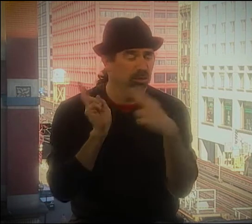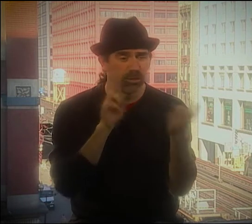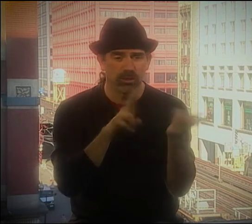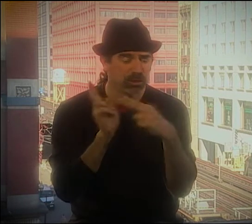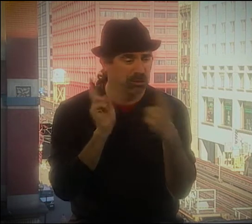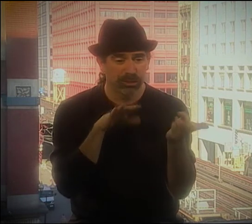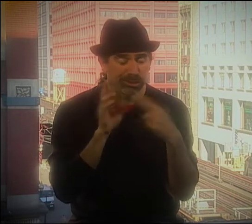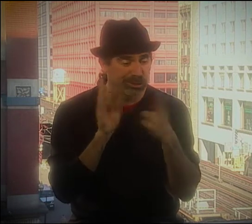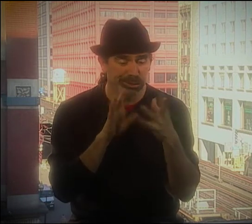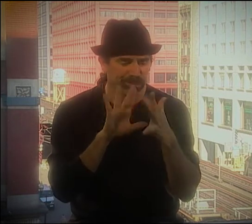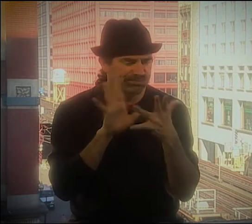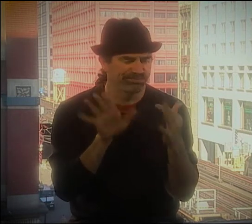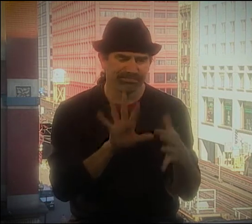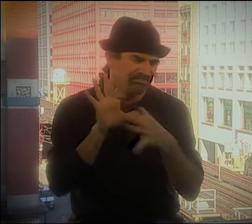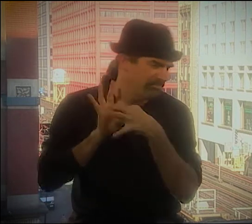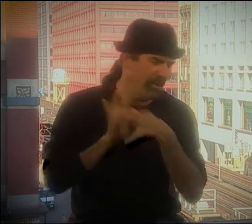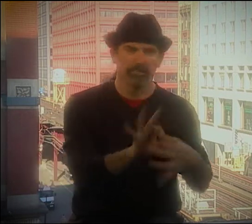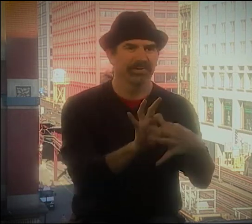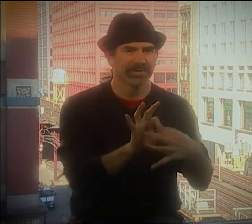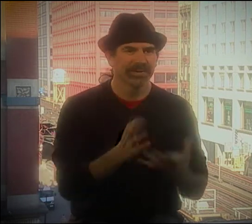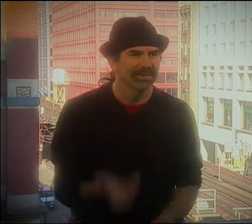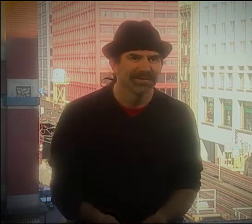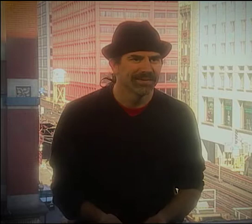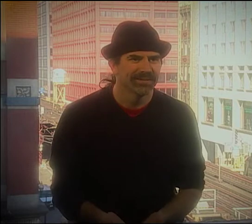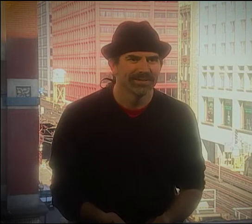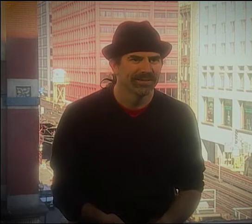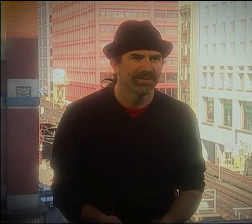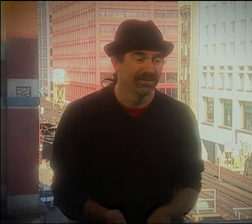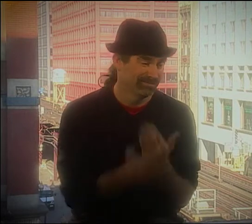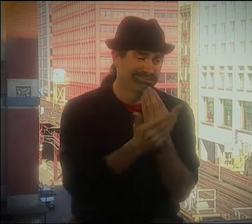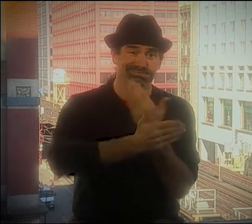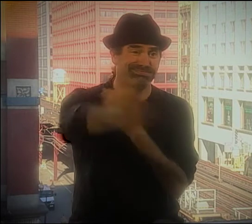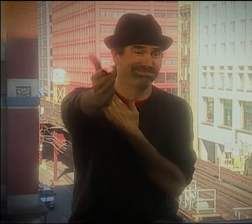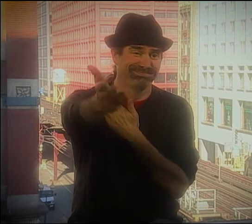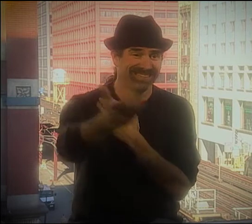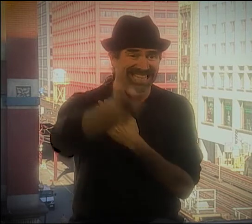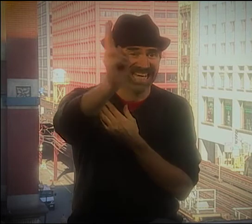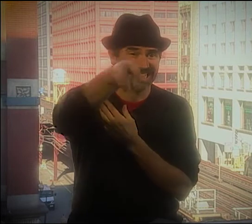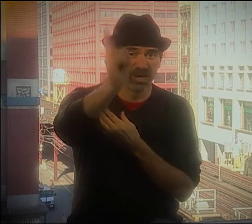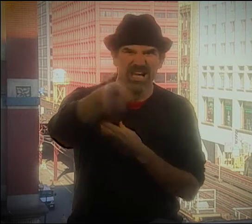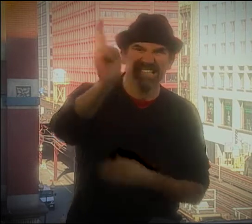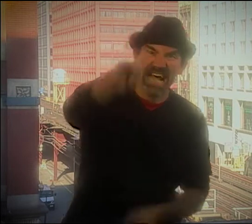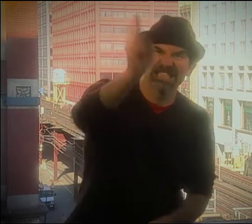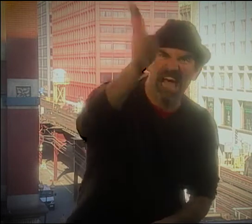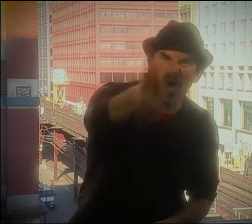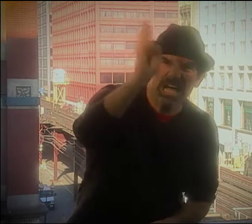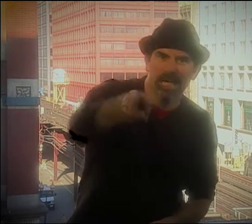SOMEHOW, WE STARTED GOING BACK AND FORTH, AND IMMEDIATELY A BOND WAS MADE.